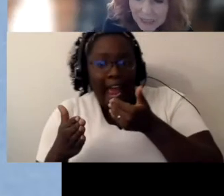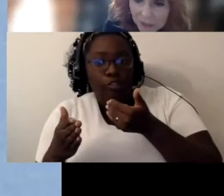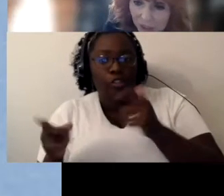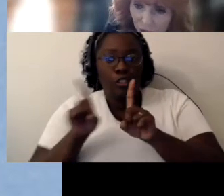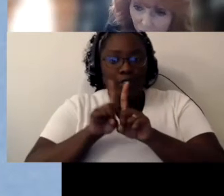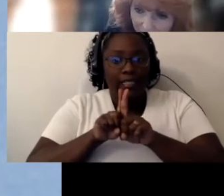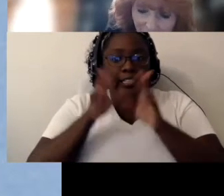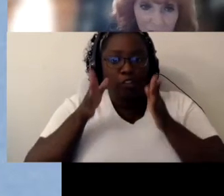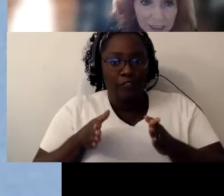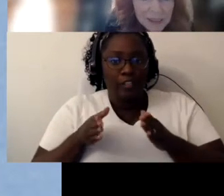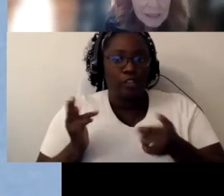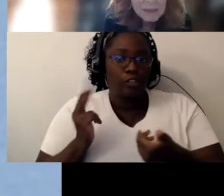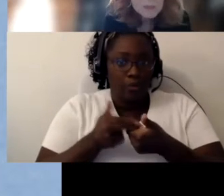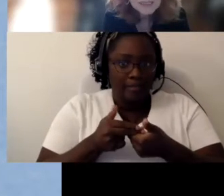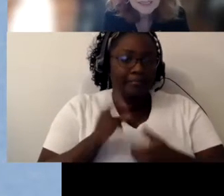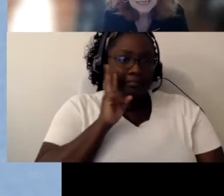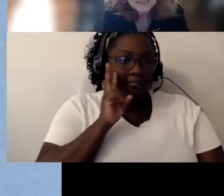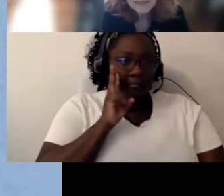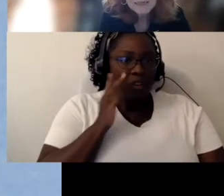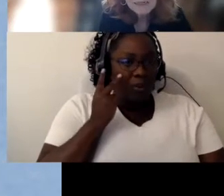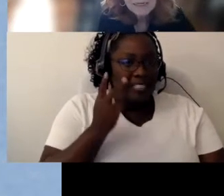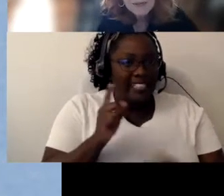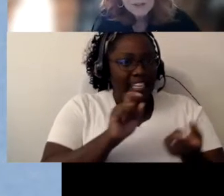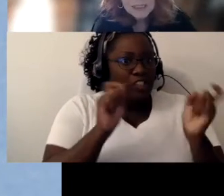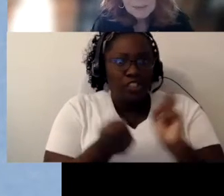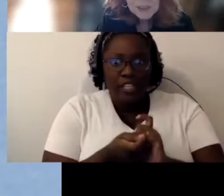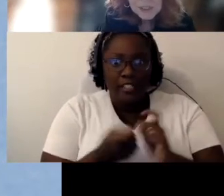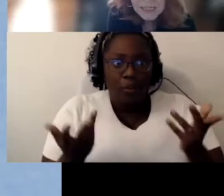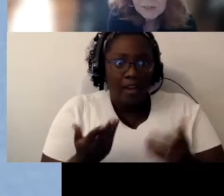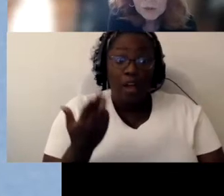This was the change that was done there 13% of course joint attention